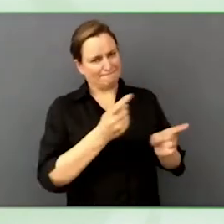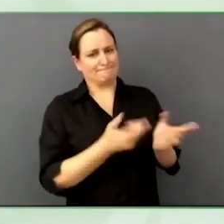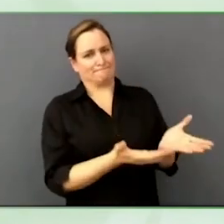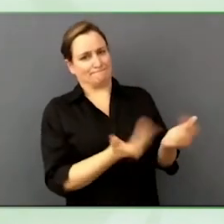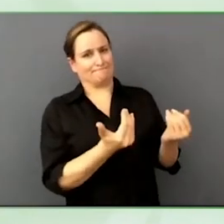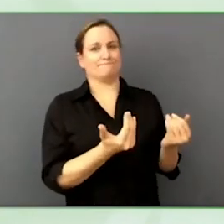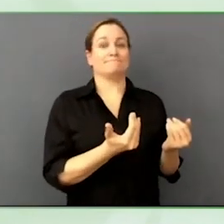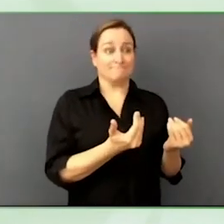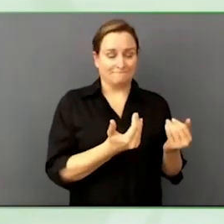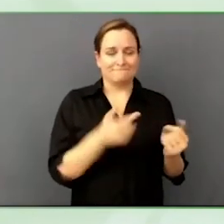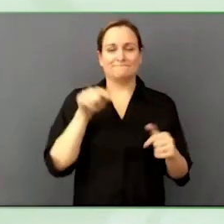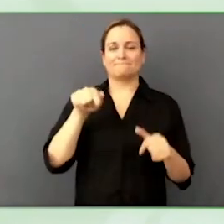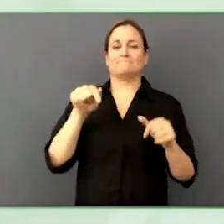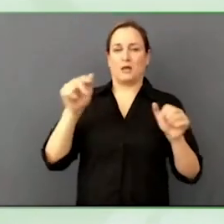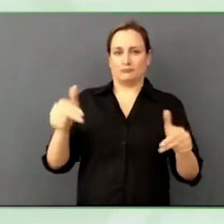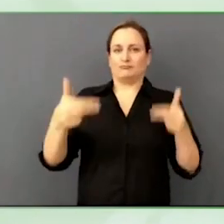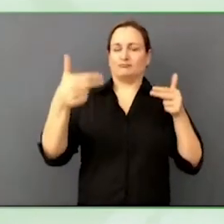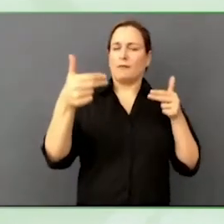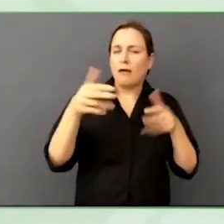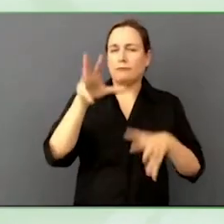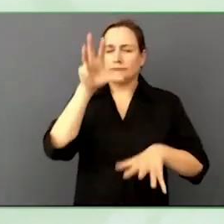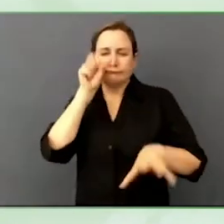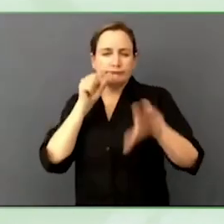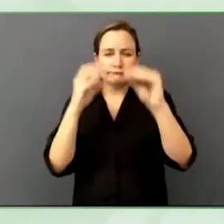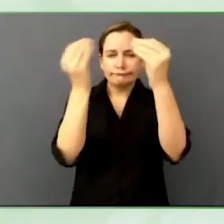We are scaling up the disparity population in digital accessibility.